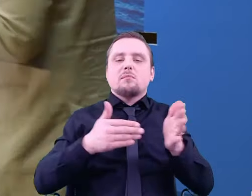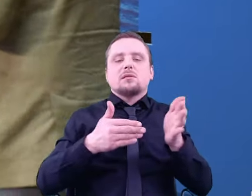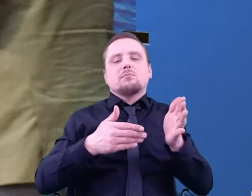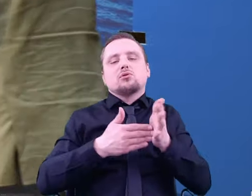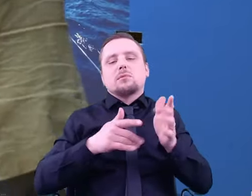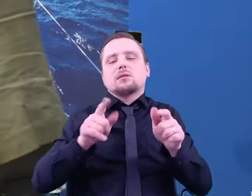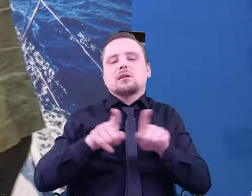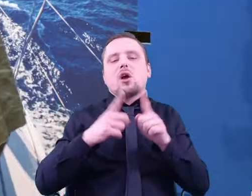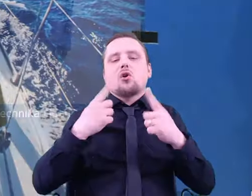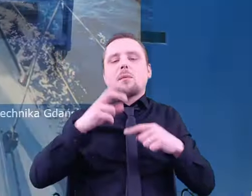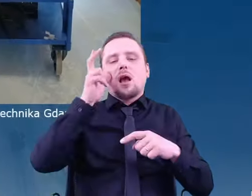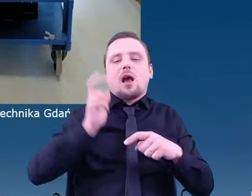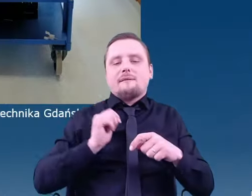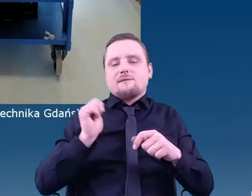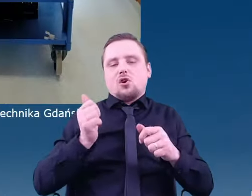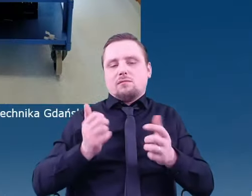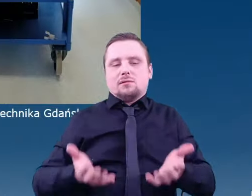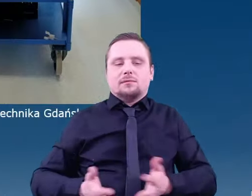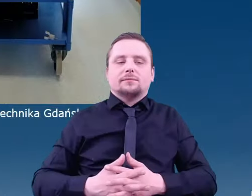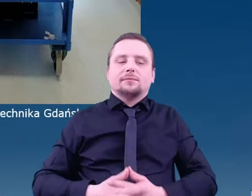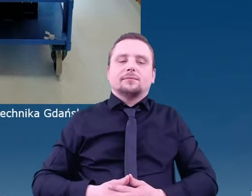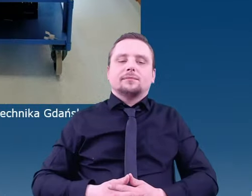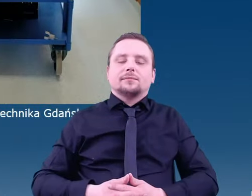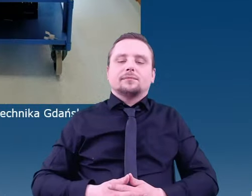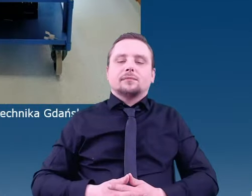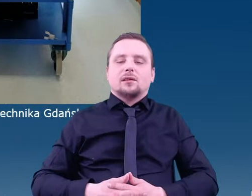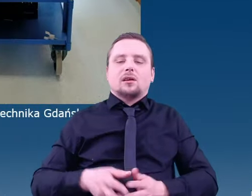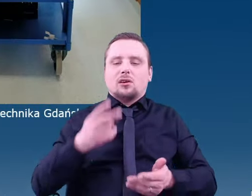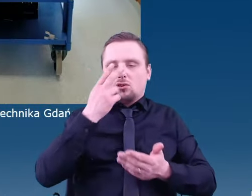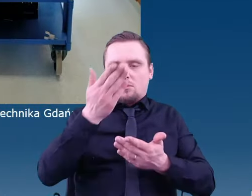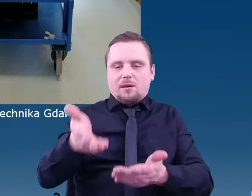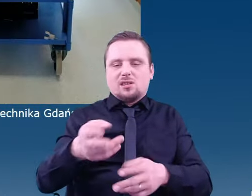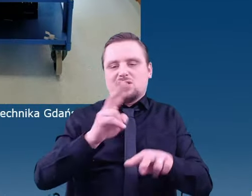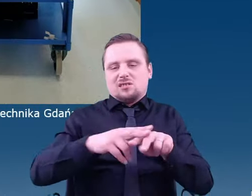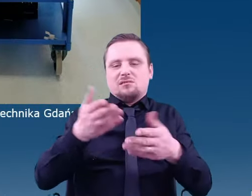This image is here on purpose, and depicts the MS I usually work with.